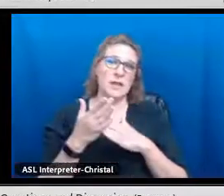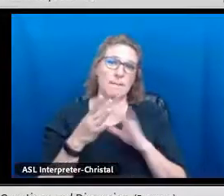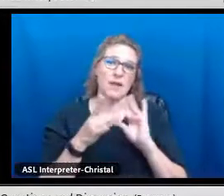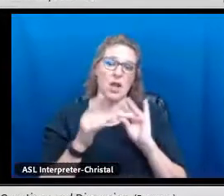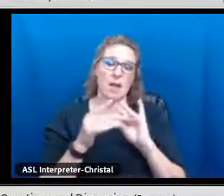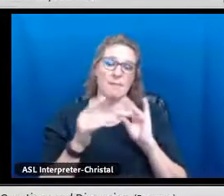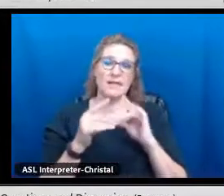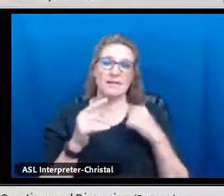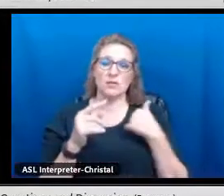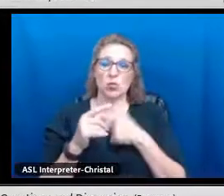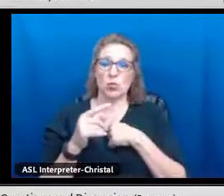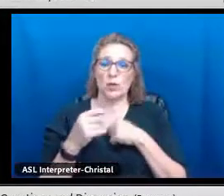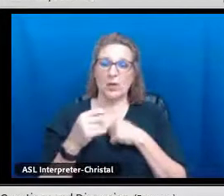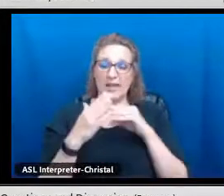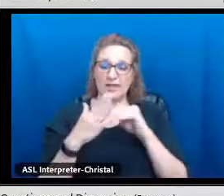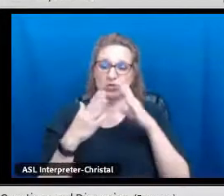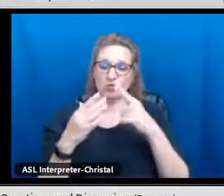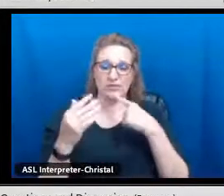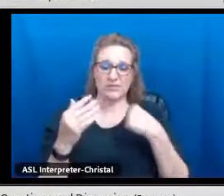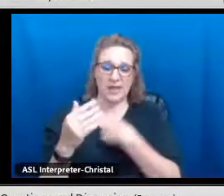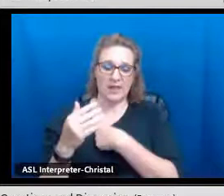twelfth graders.